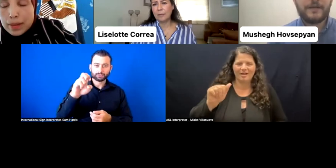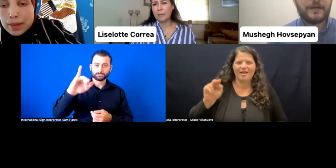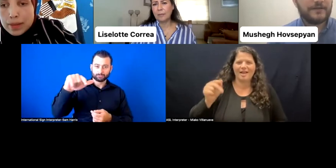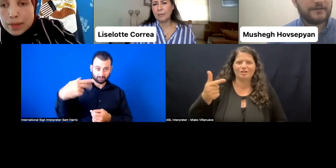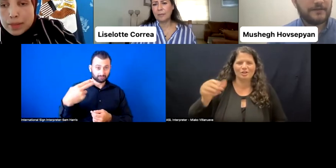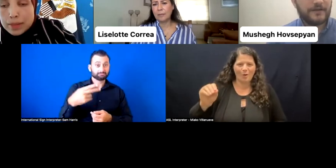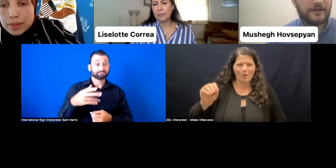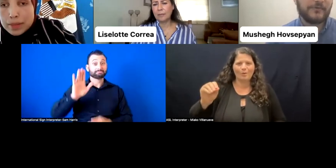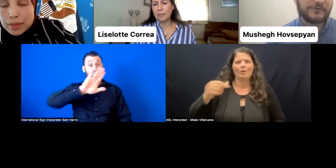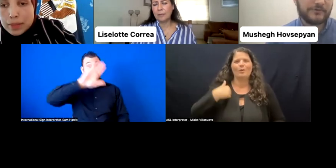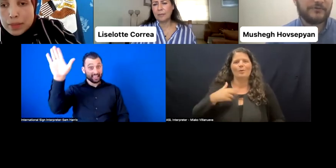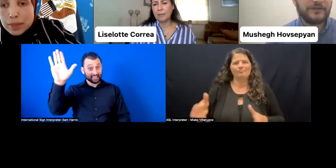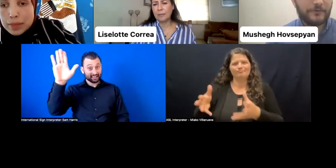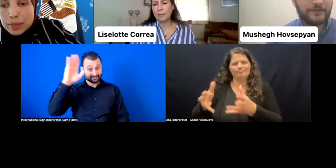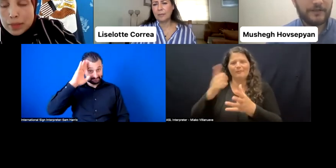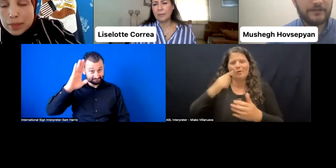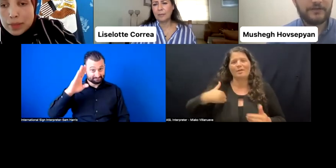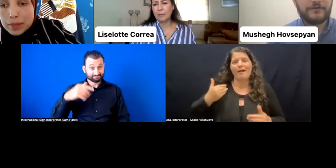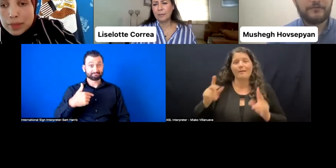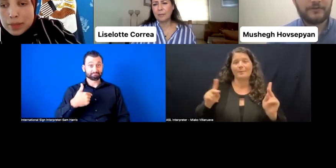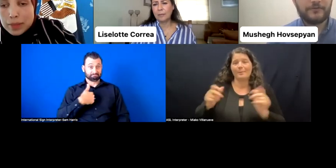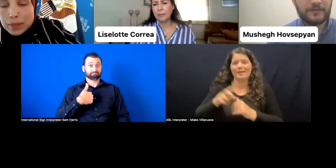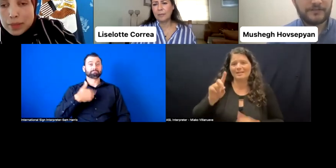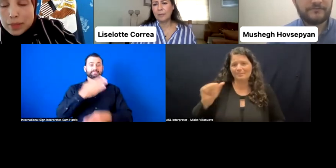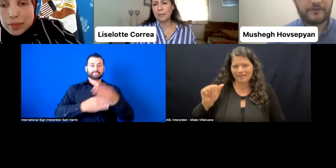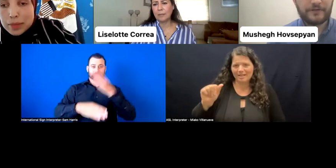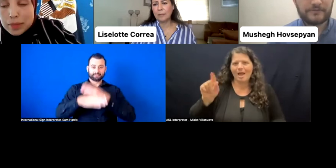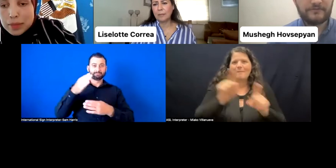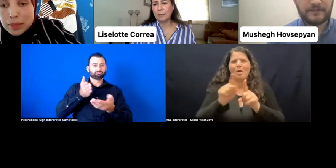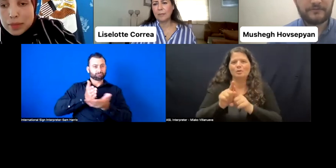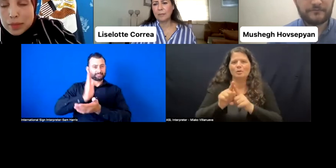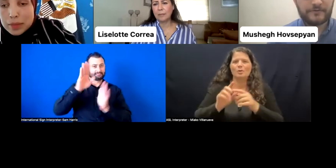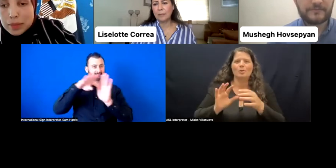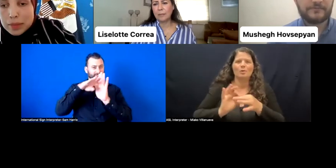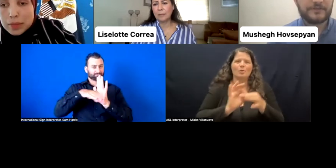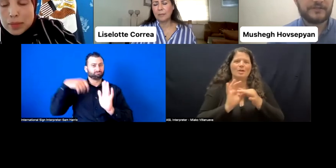And I'm also the coordinator of the coalition for inclusive legal reforms, which is